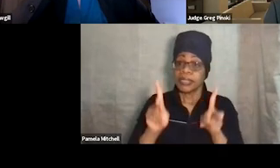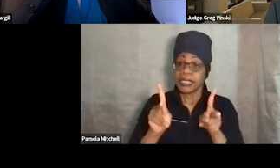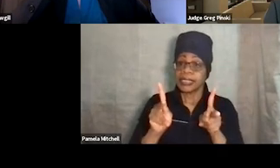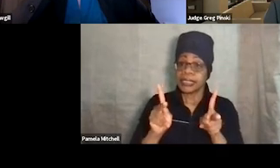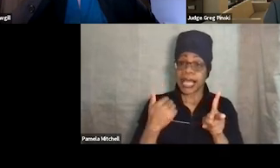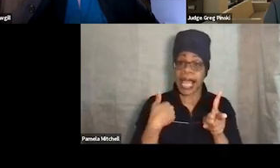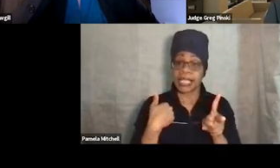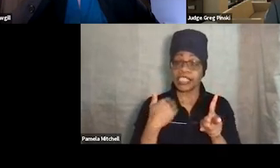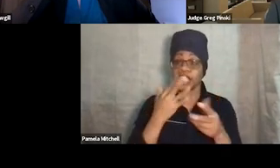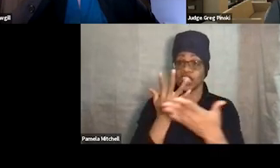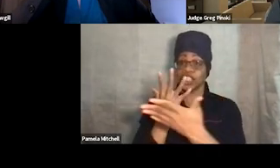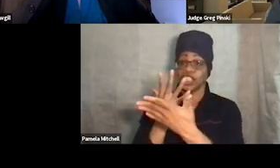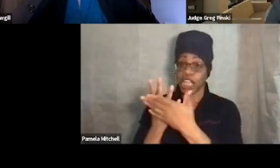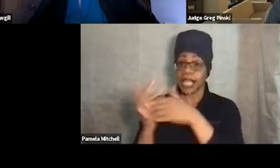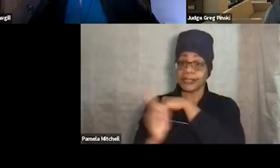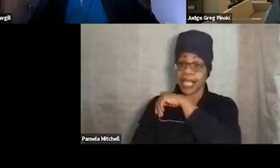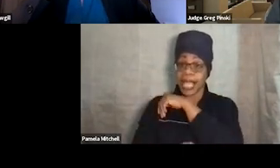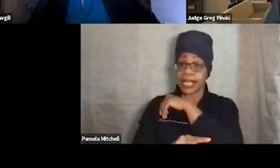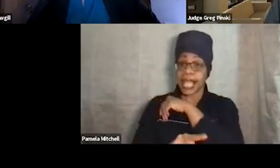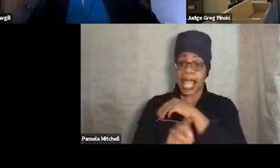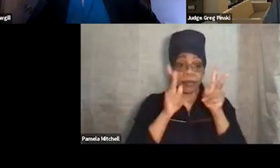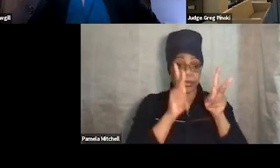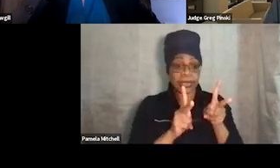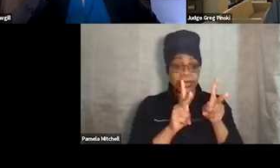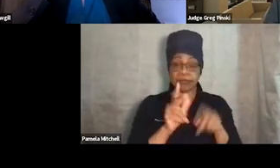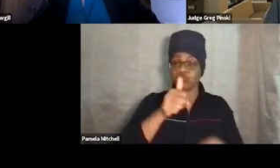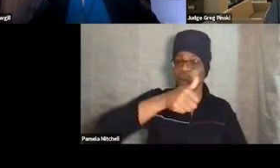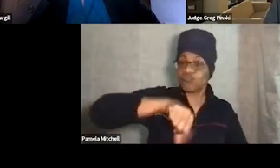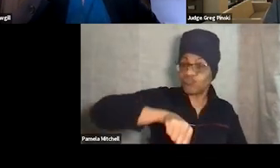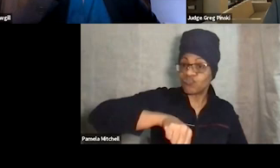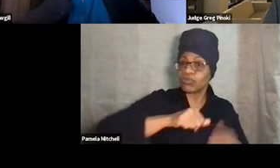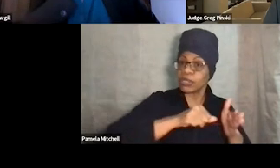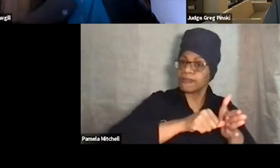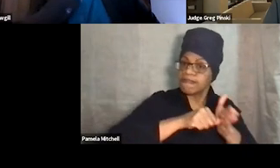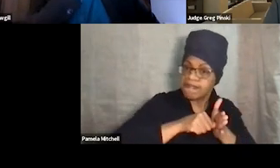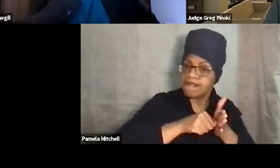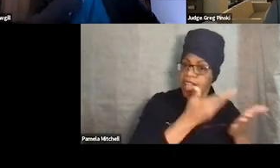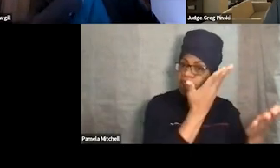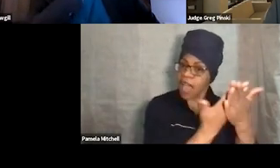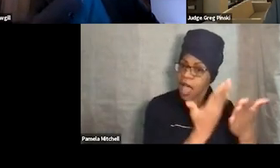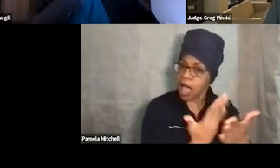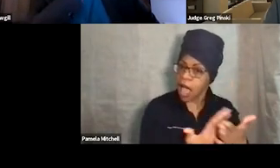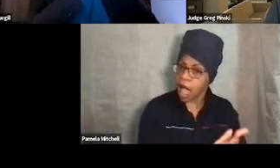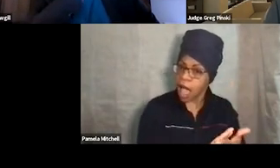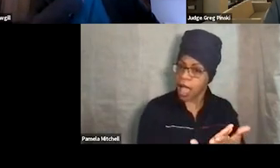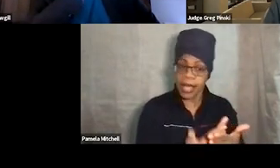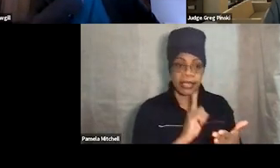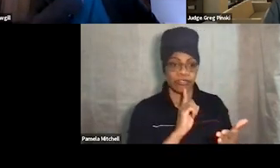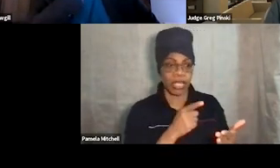and that participant denies the underlying factual basis that is giving rise to the particular jail sanction,